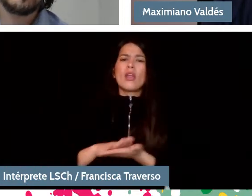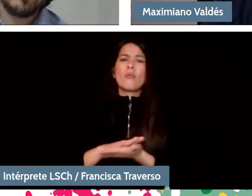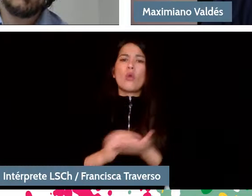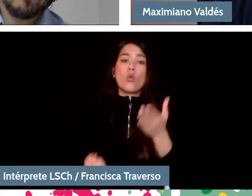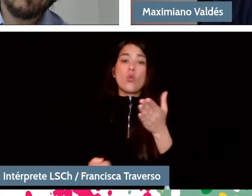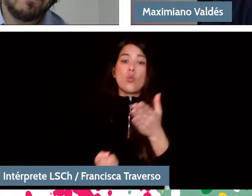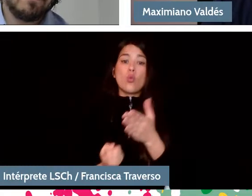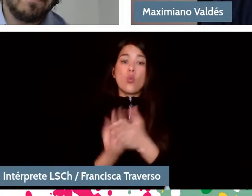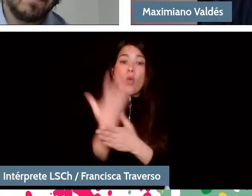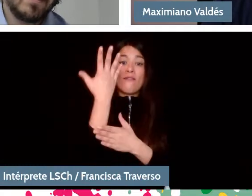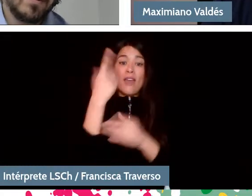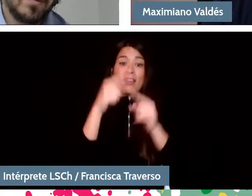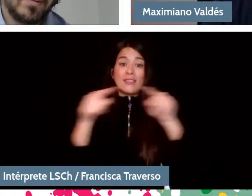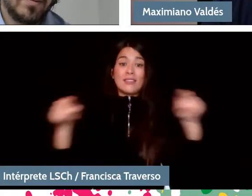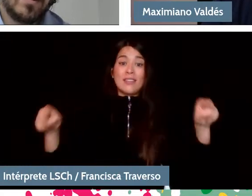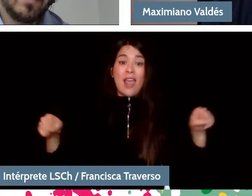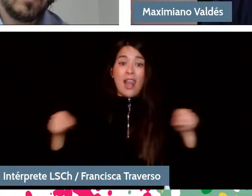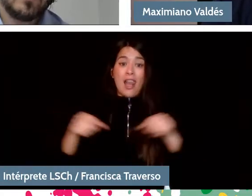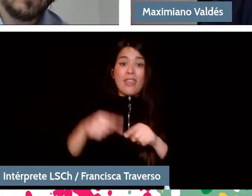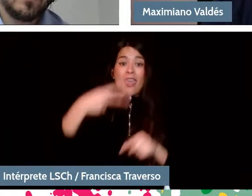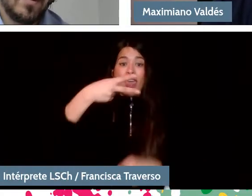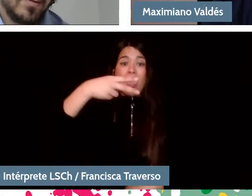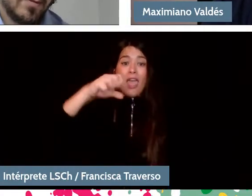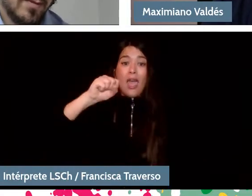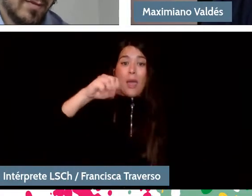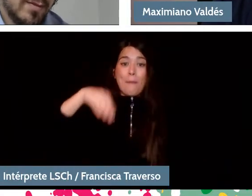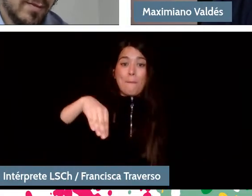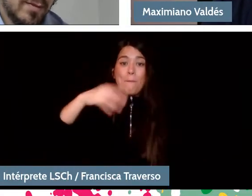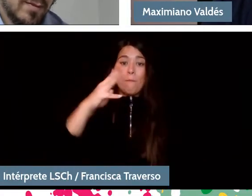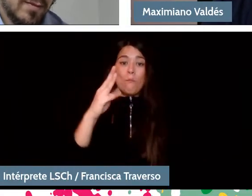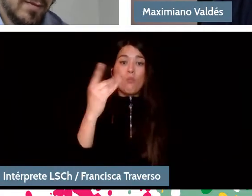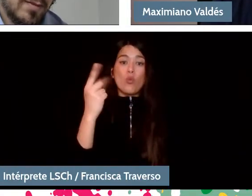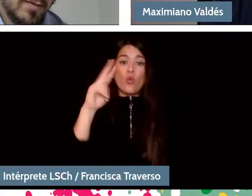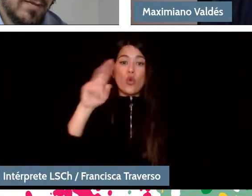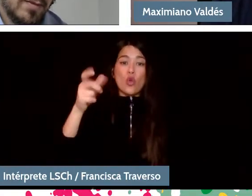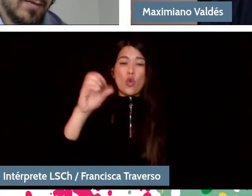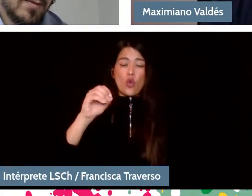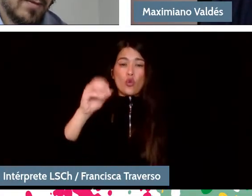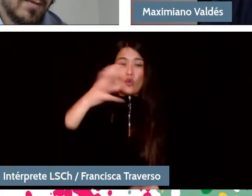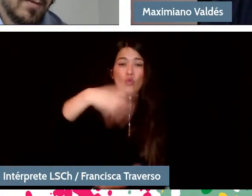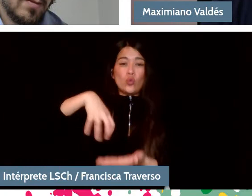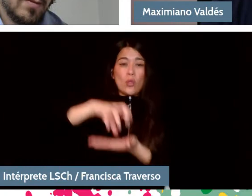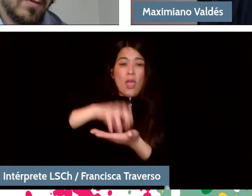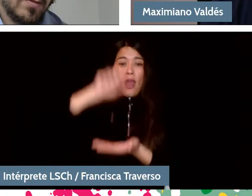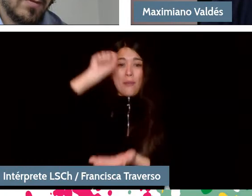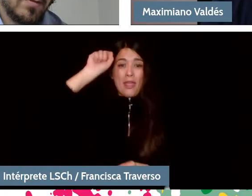It's an ultra-modern, ultra new hall. But without going that far, if we think about what happened in Spain.